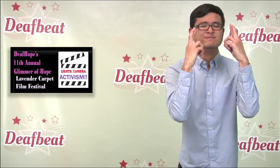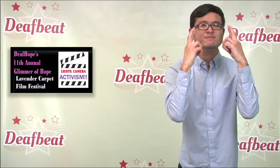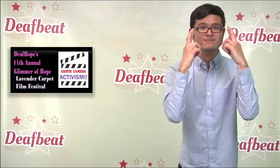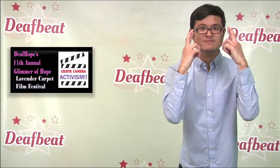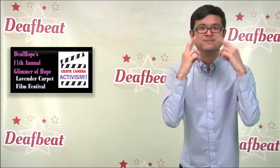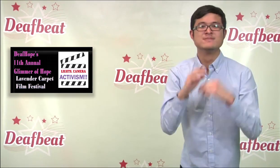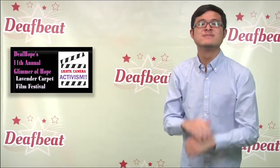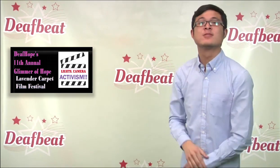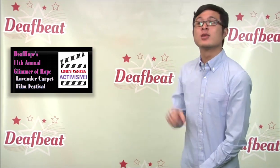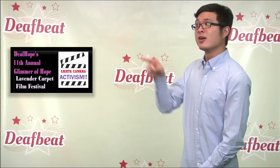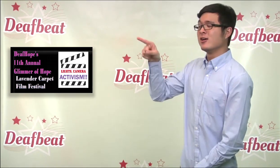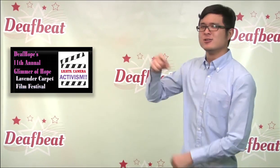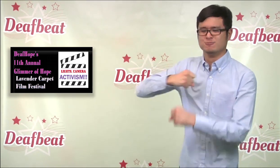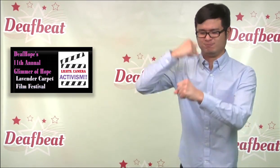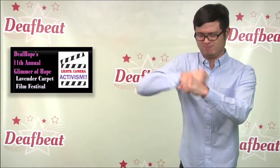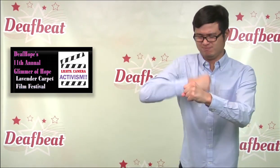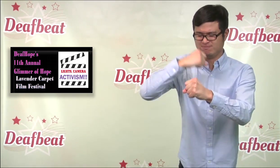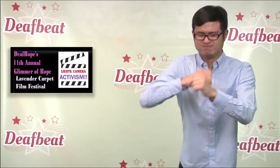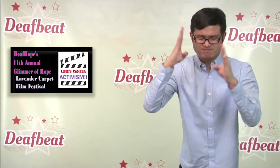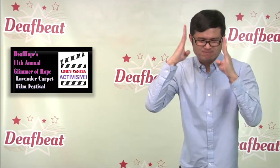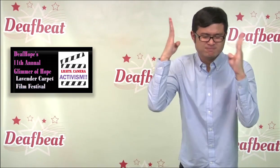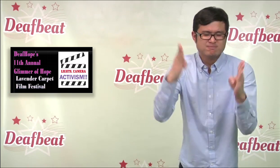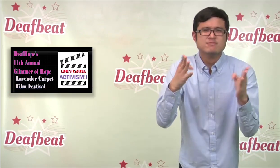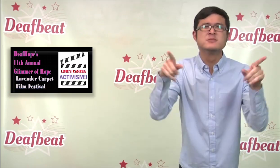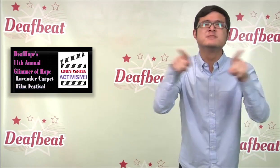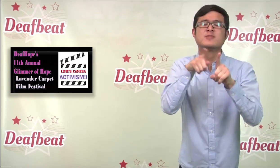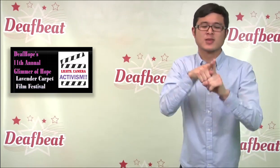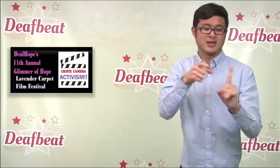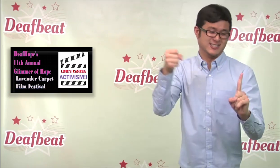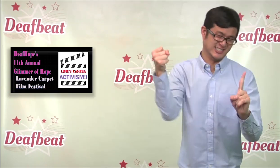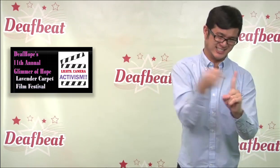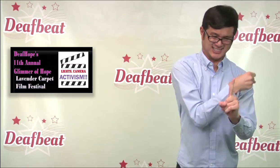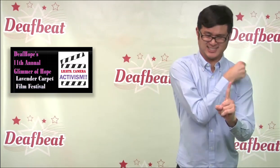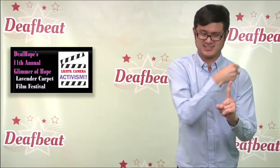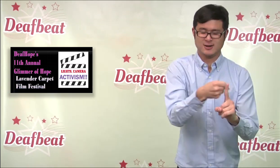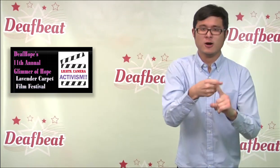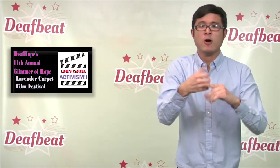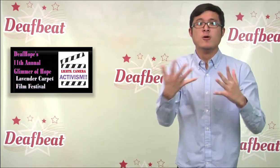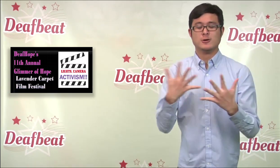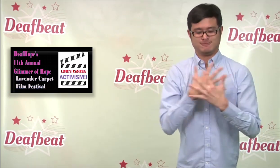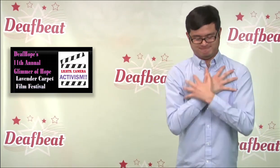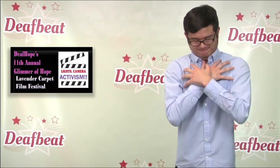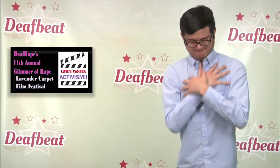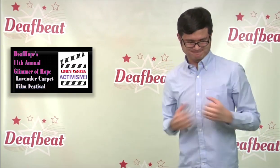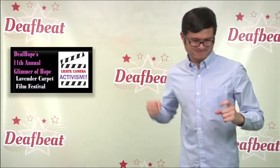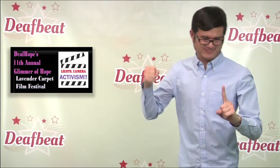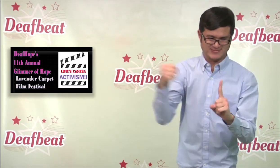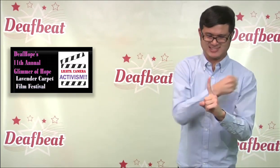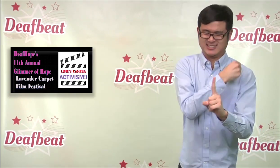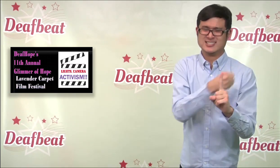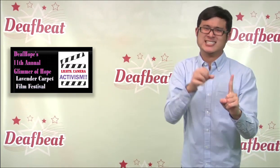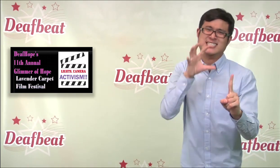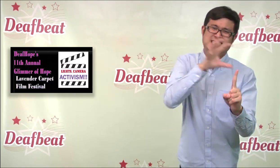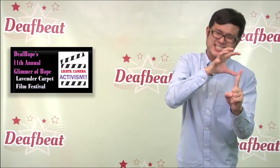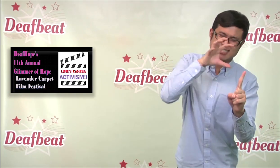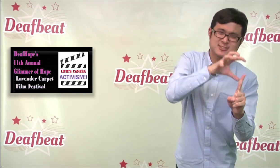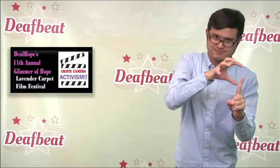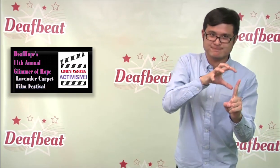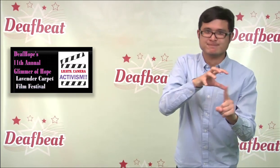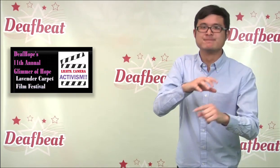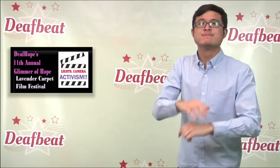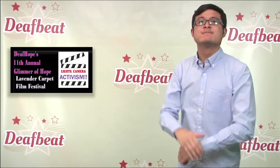sexual violence is hosting its eleventh annual celebration.